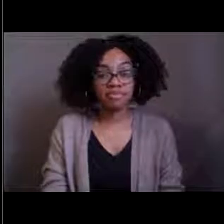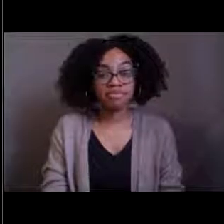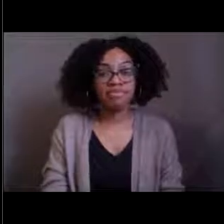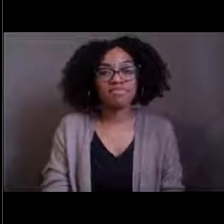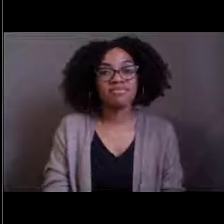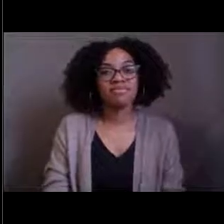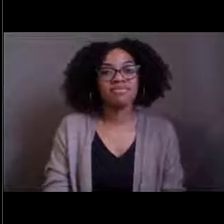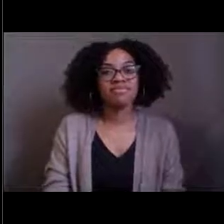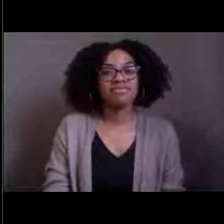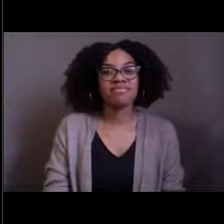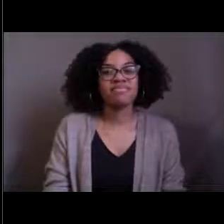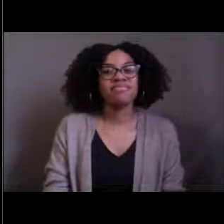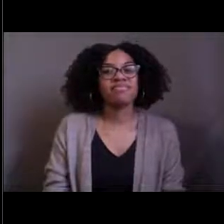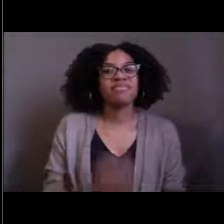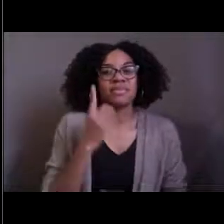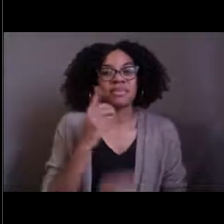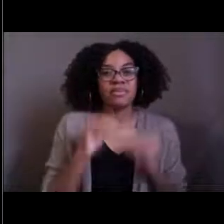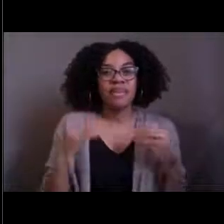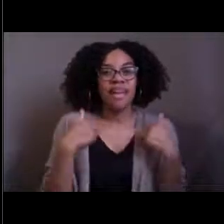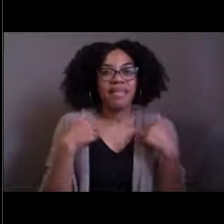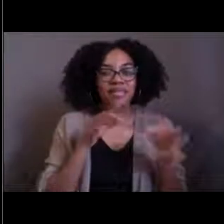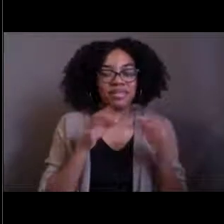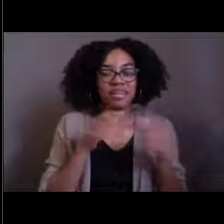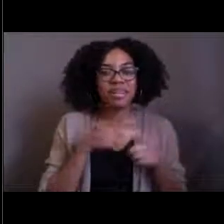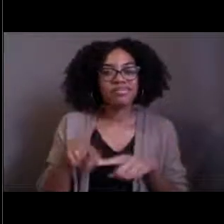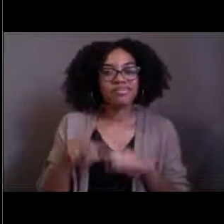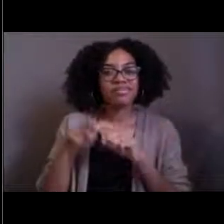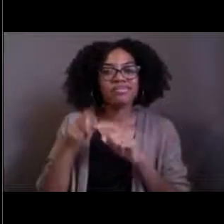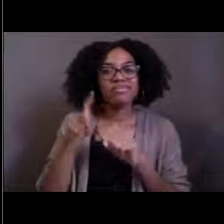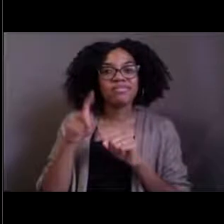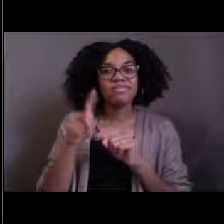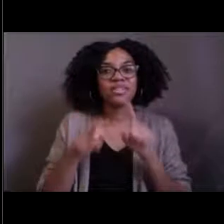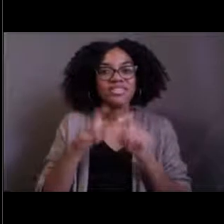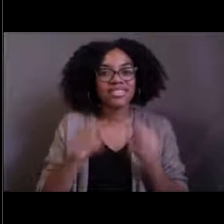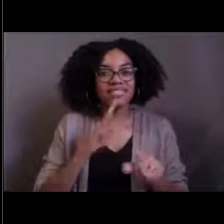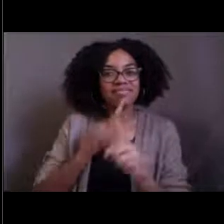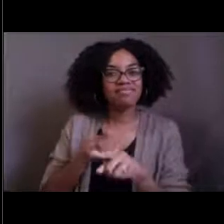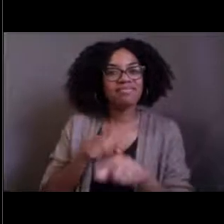So I'm going to do one more animal and then I'll stop for questions. So if you guys want to start typing in your questions,